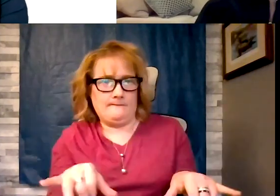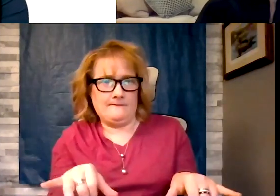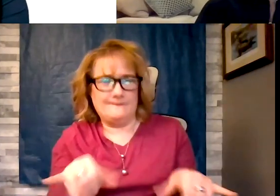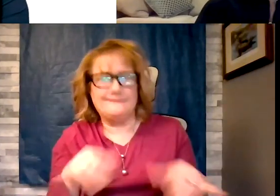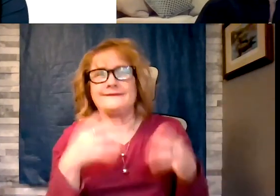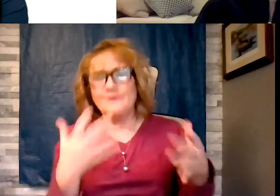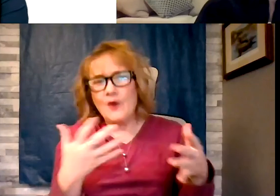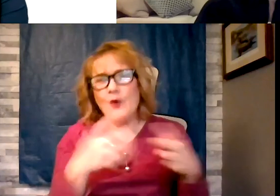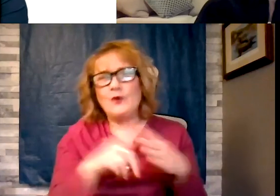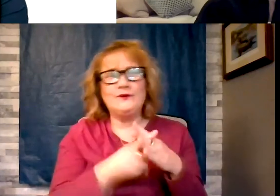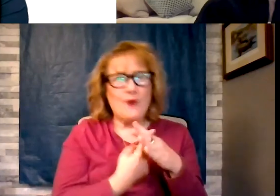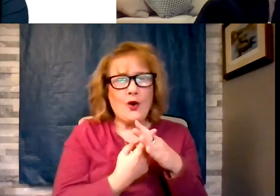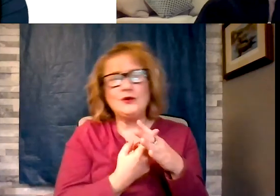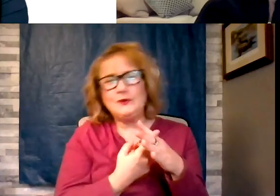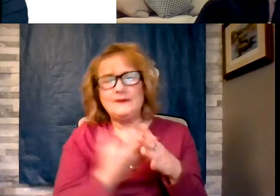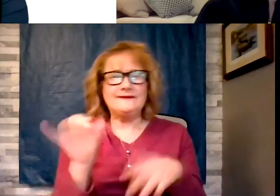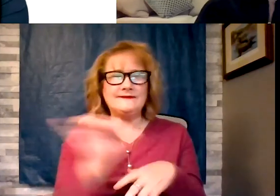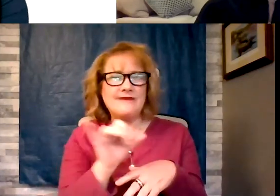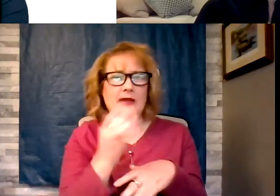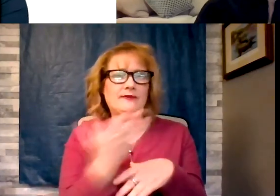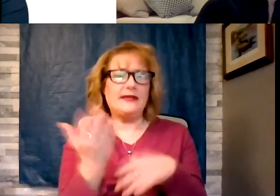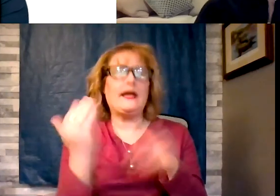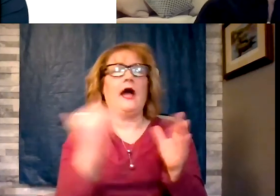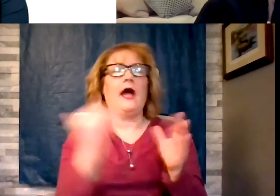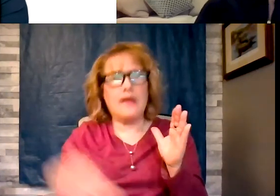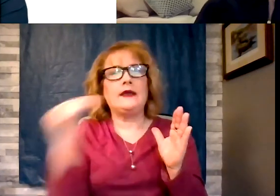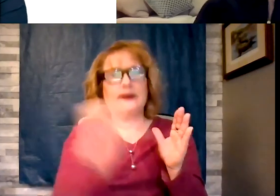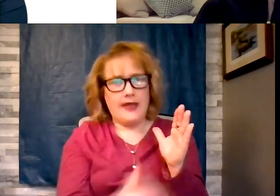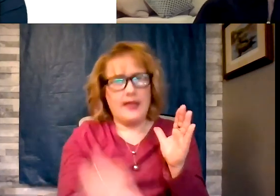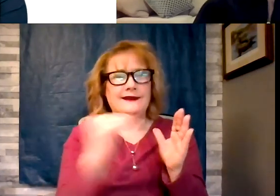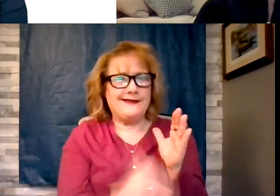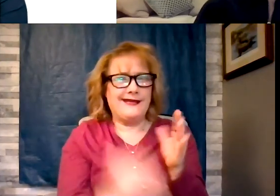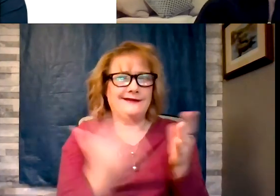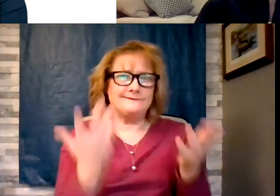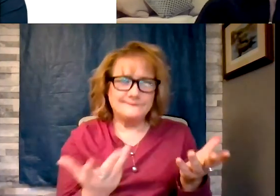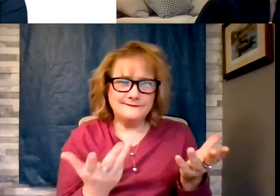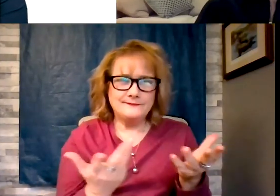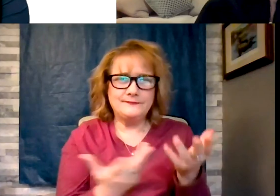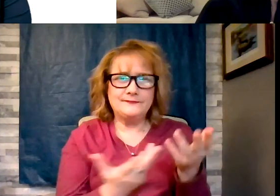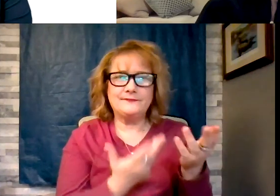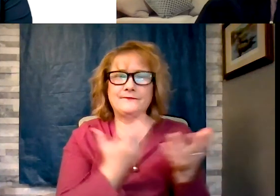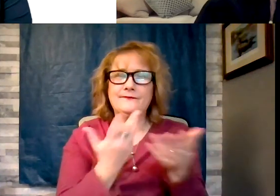thing again and again. We are